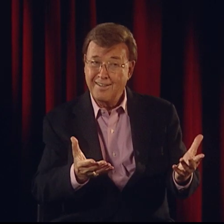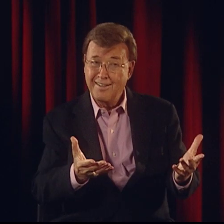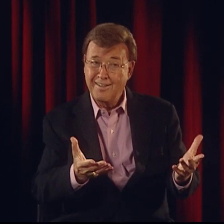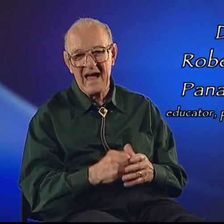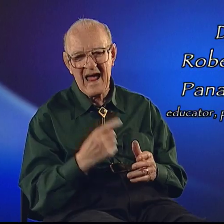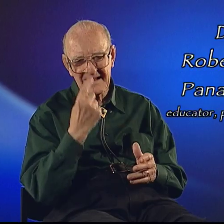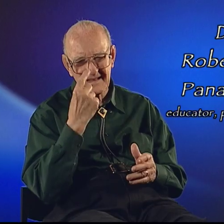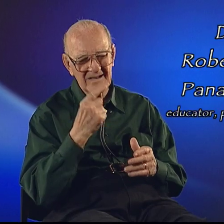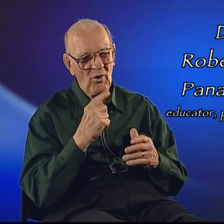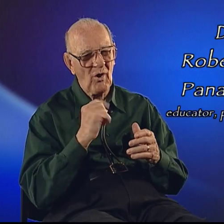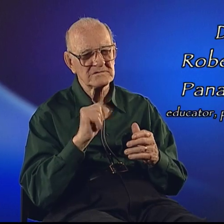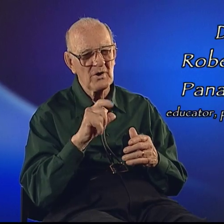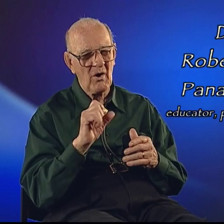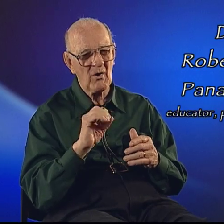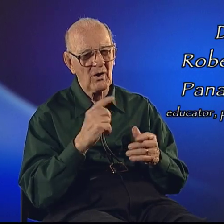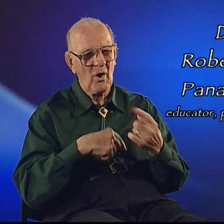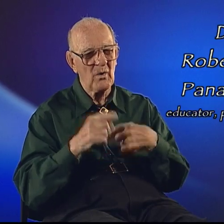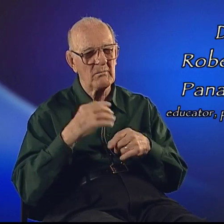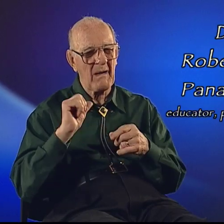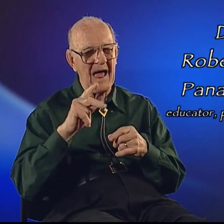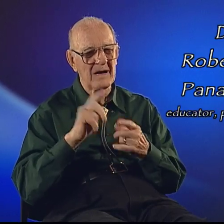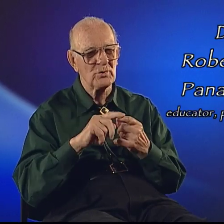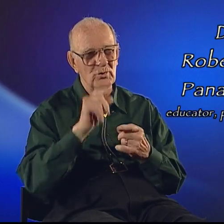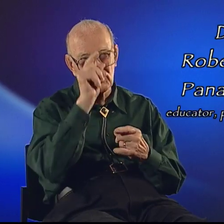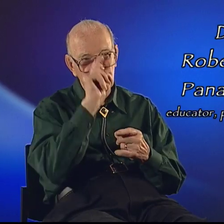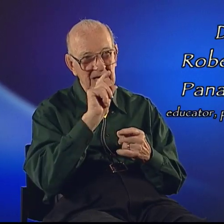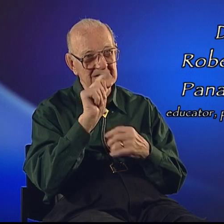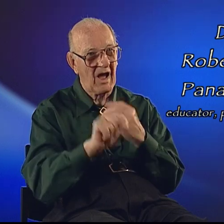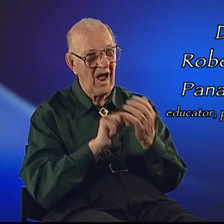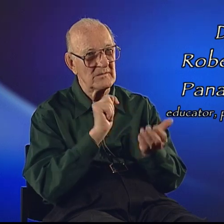I think also, going back to Greek times.